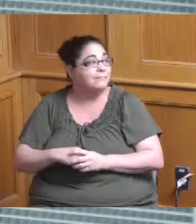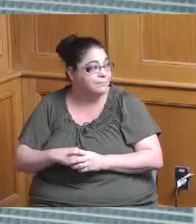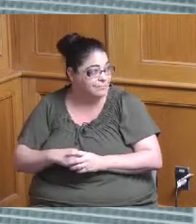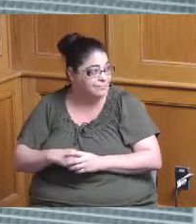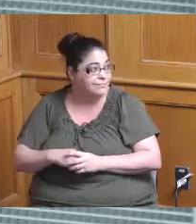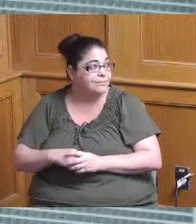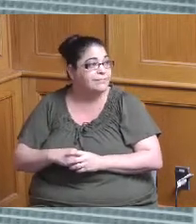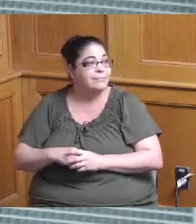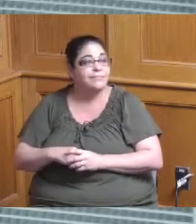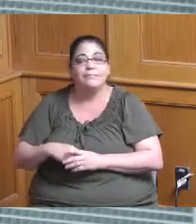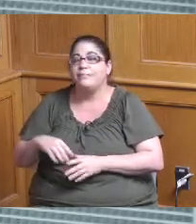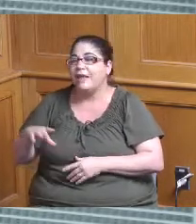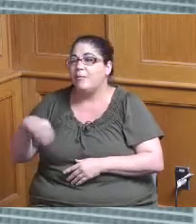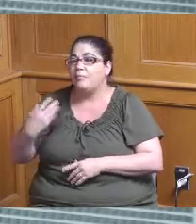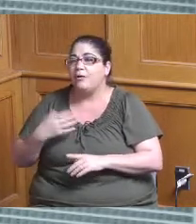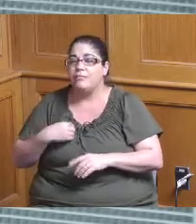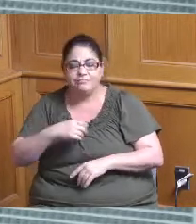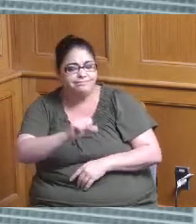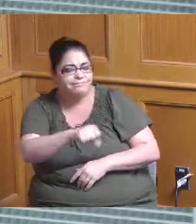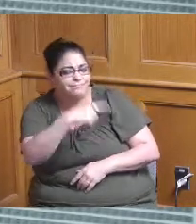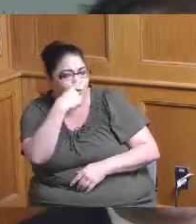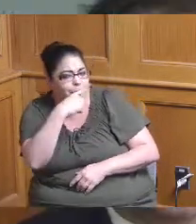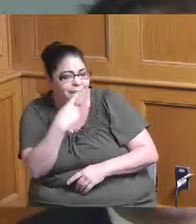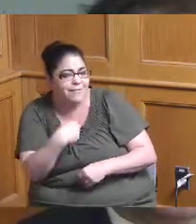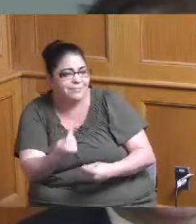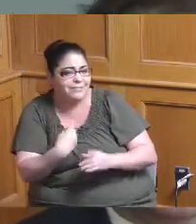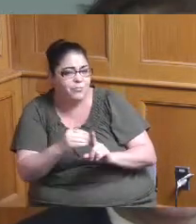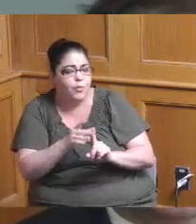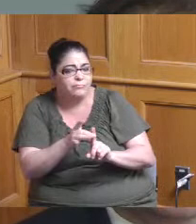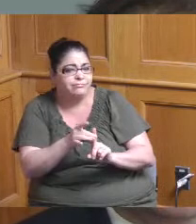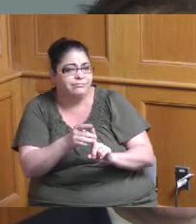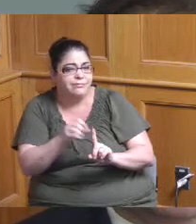more confidence yeah if you could that's how I was just looking at opportunities to to accelerate you